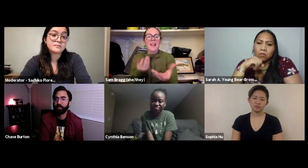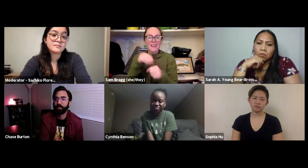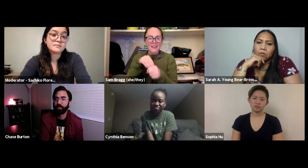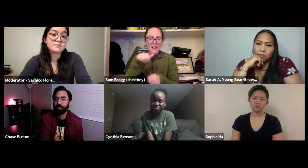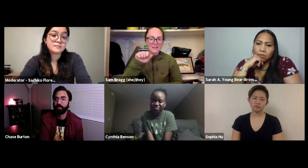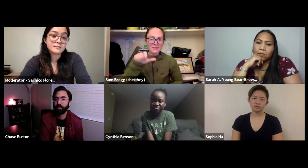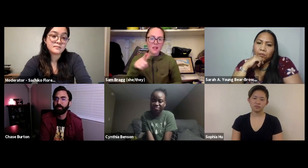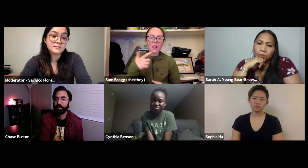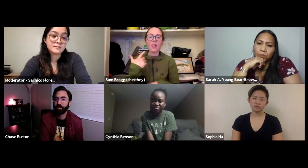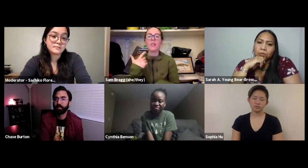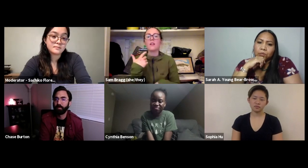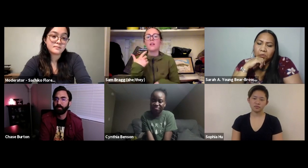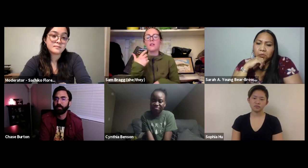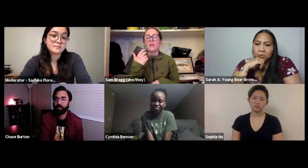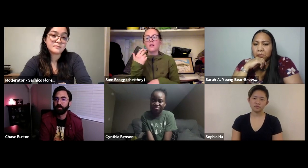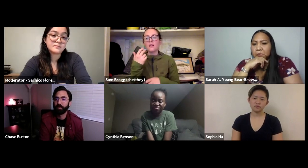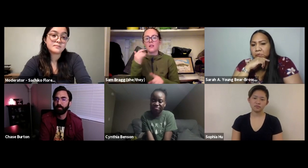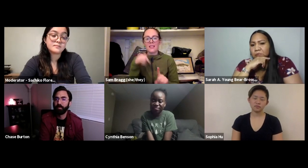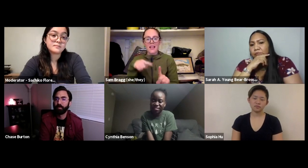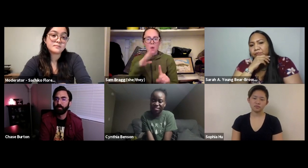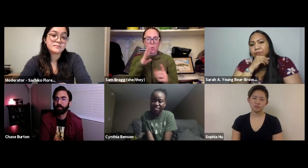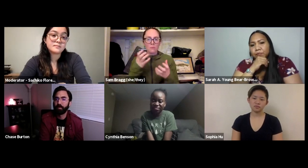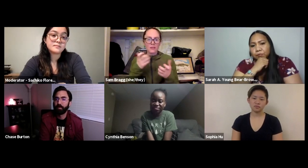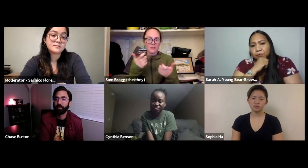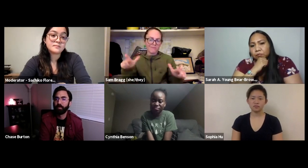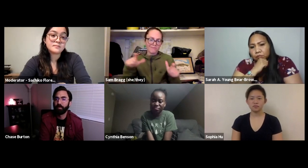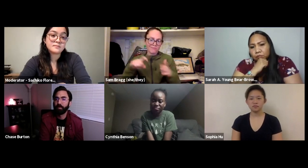(ASL), speaking specifically in the U.S., the types of information we can provide in